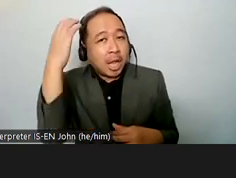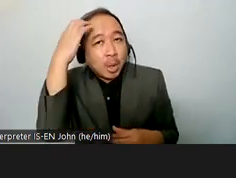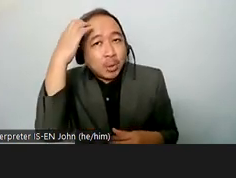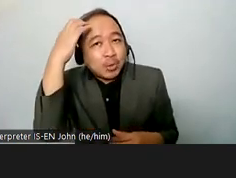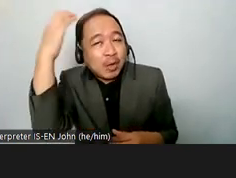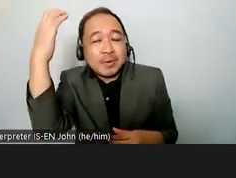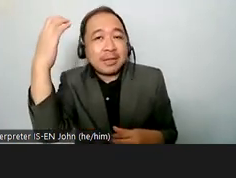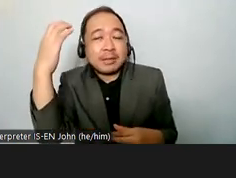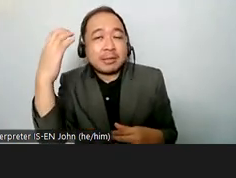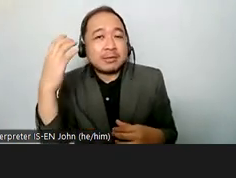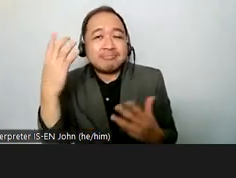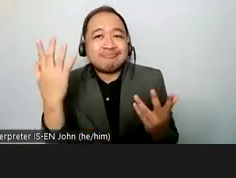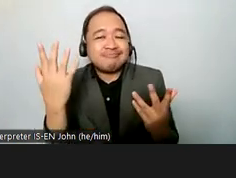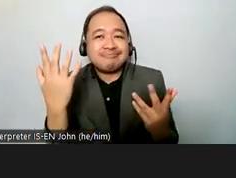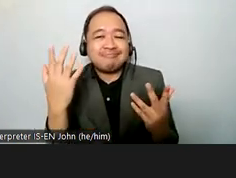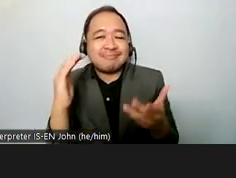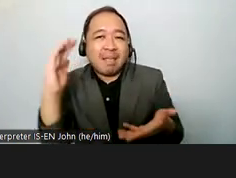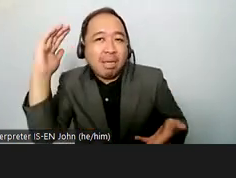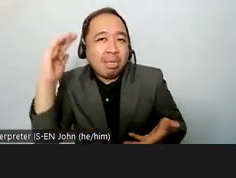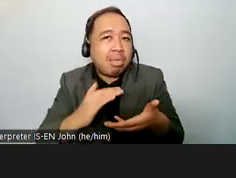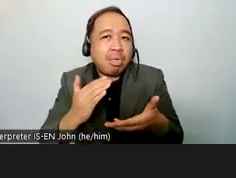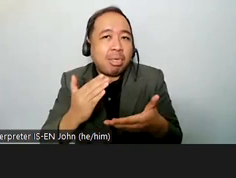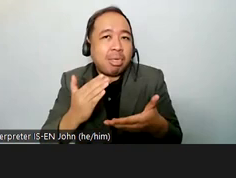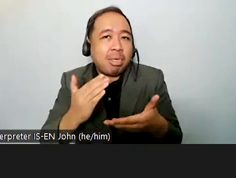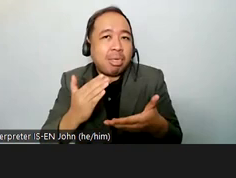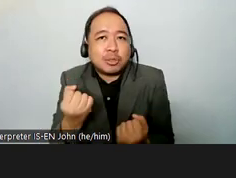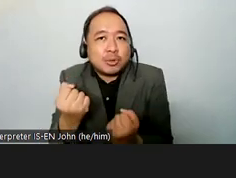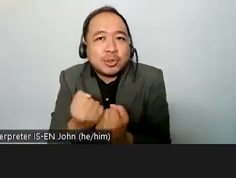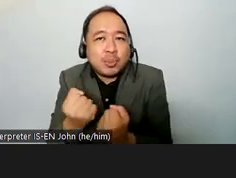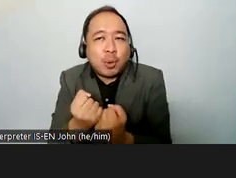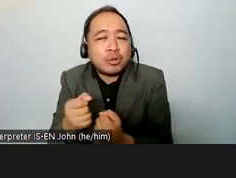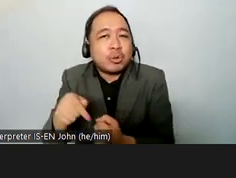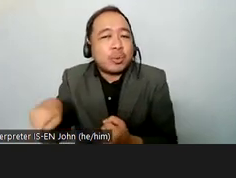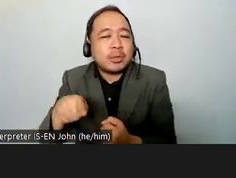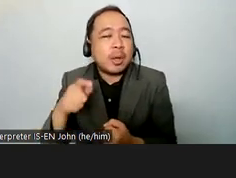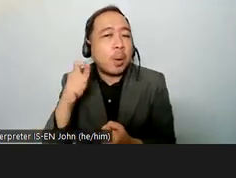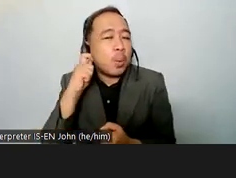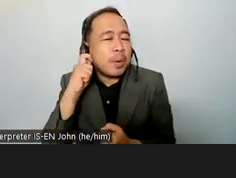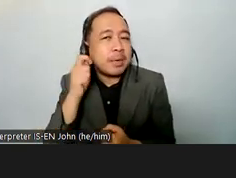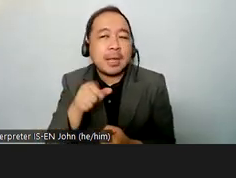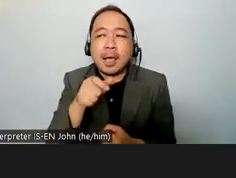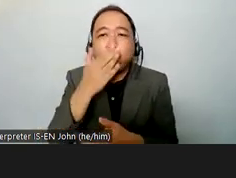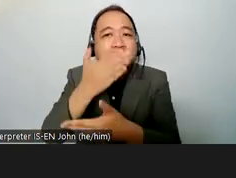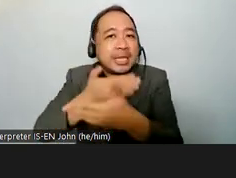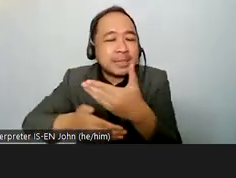these women of uh with with women with disability to help and to assist to women with disabilities